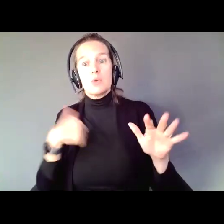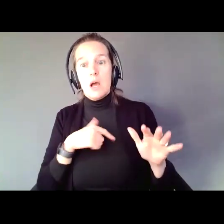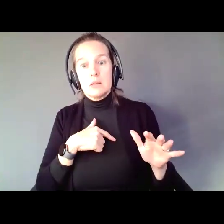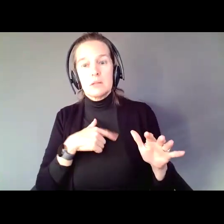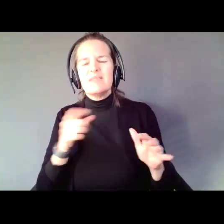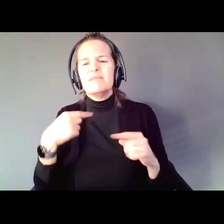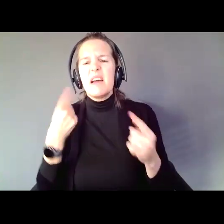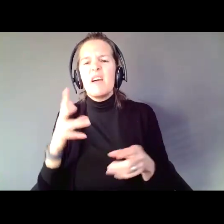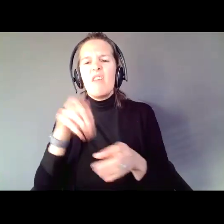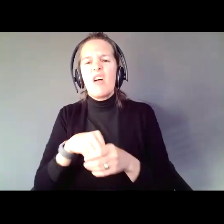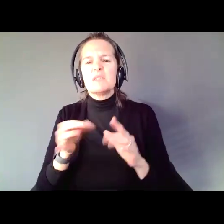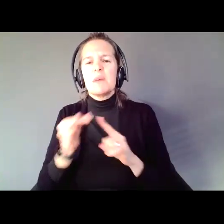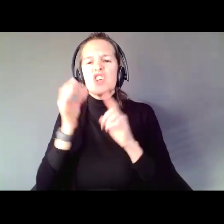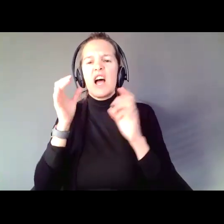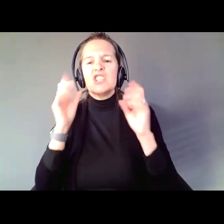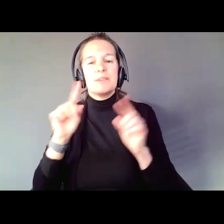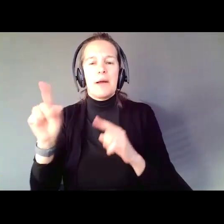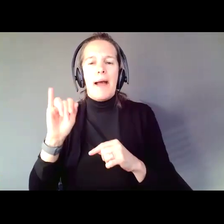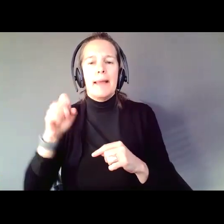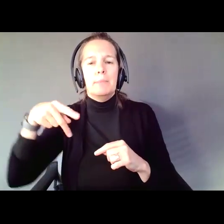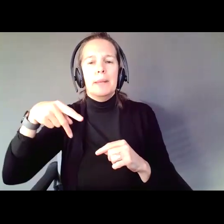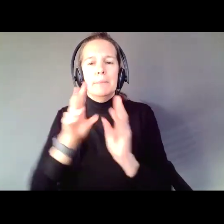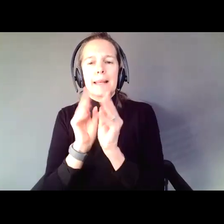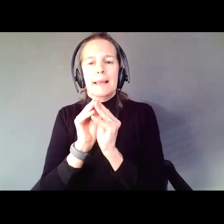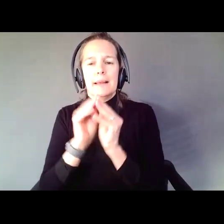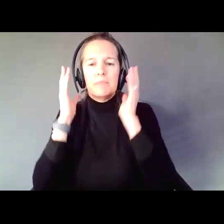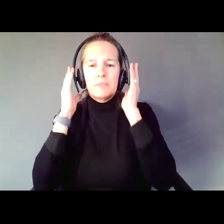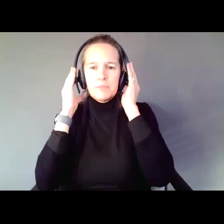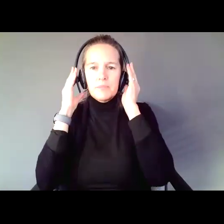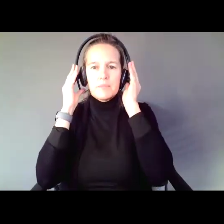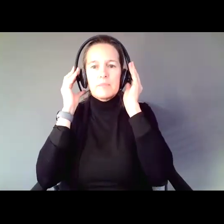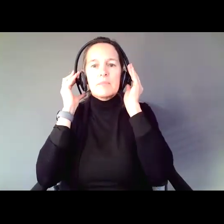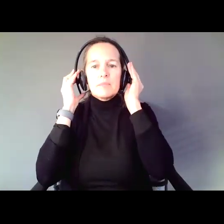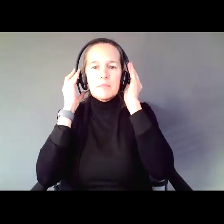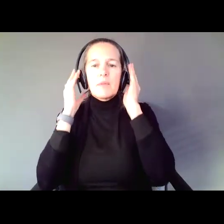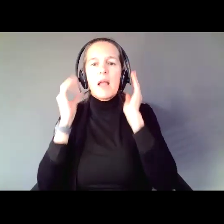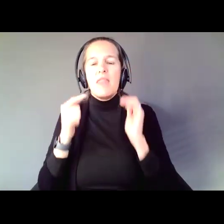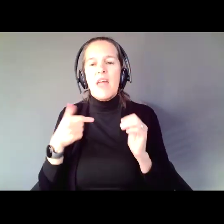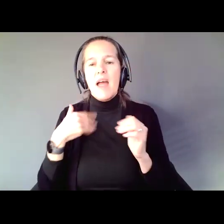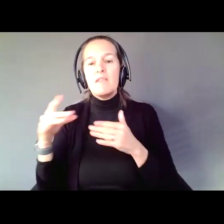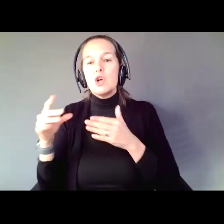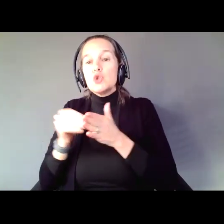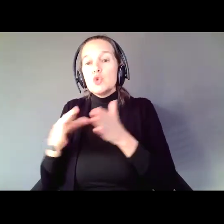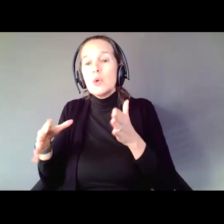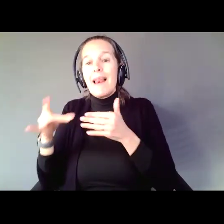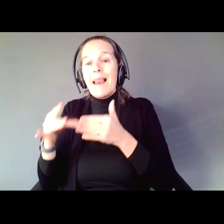in special education, gone to an IEP meeting, you know the Gold Standard is what is called the student led IEP. As the